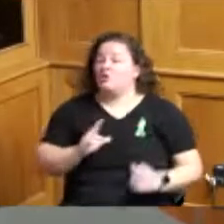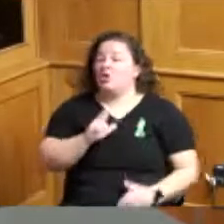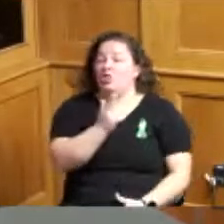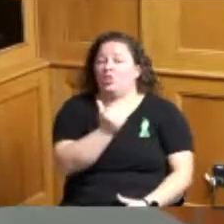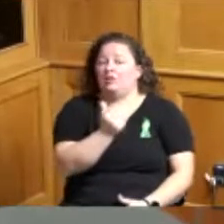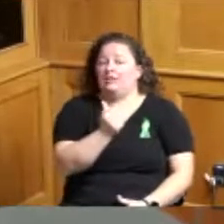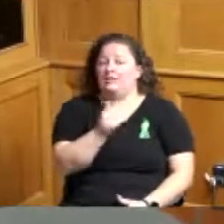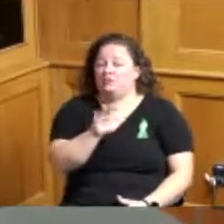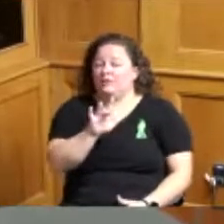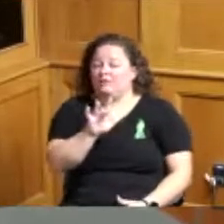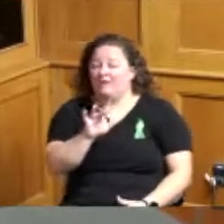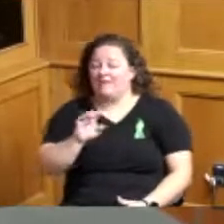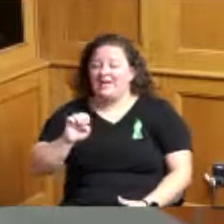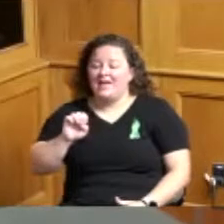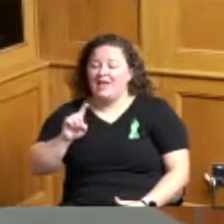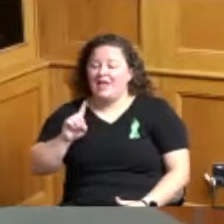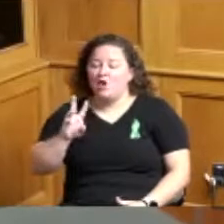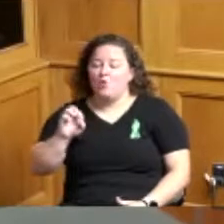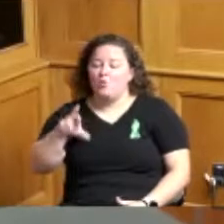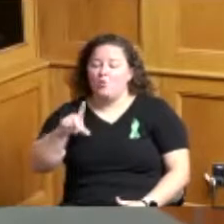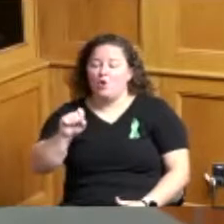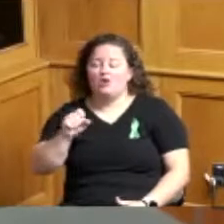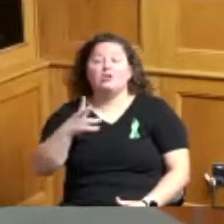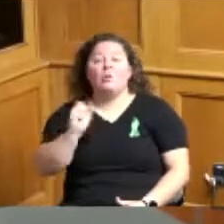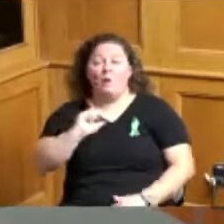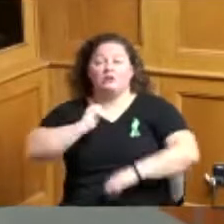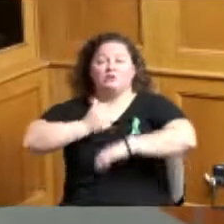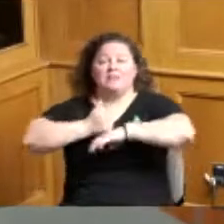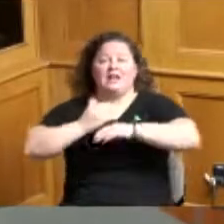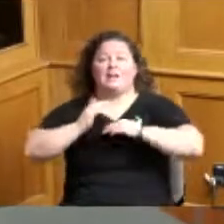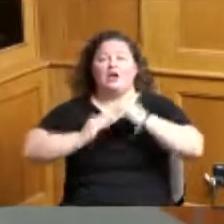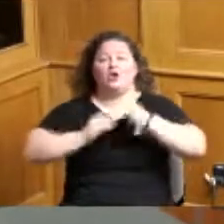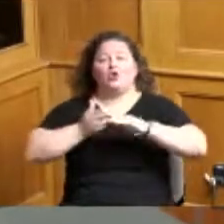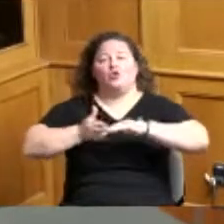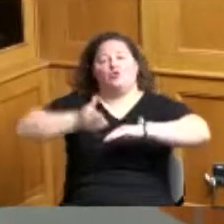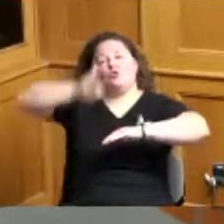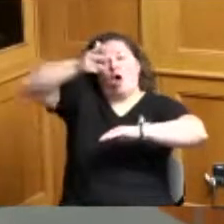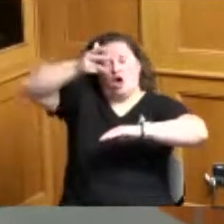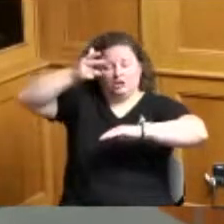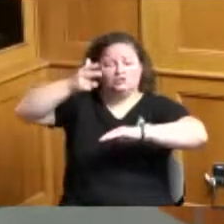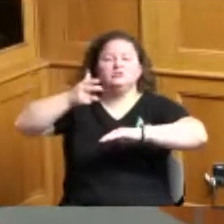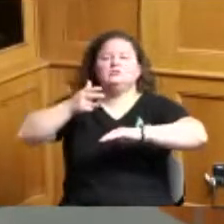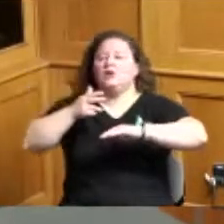seeking to build a garage over an existing 48-inch public sewer which traverses their property